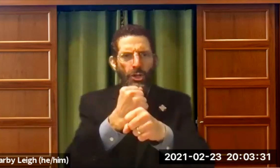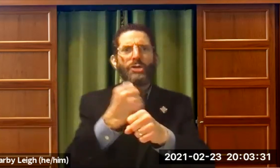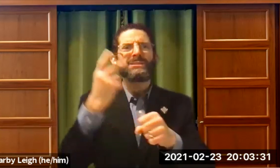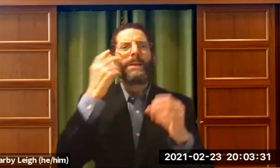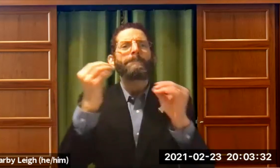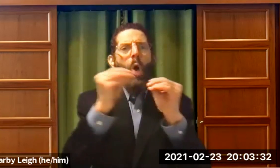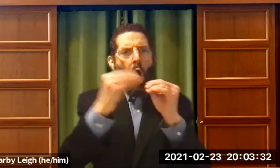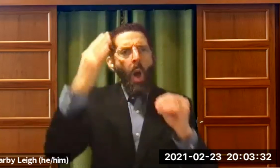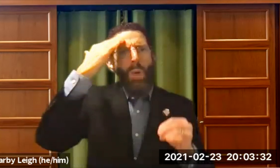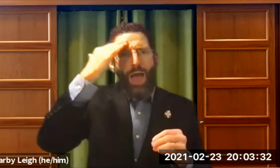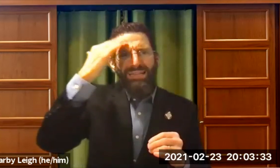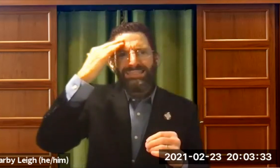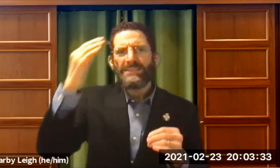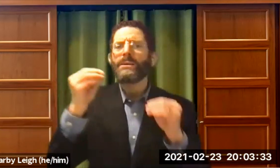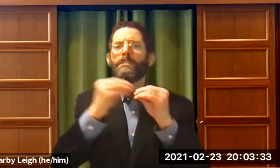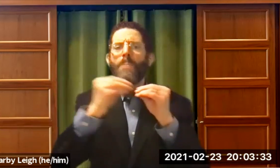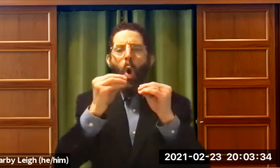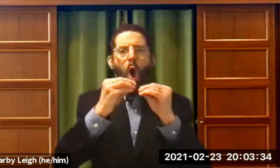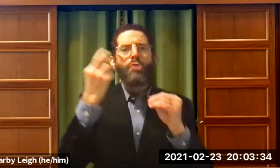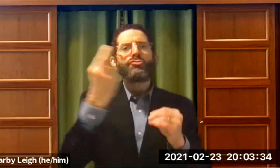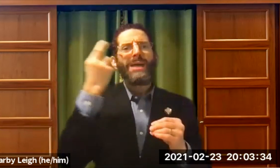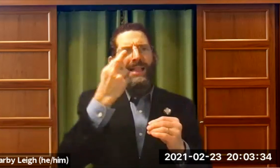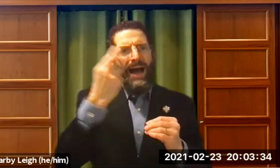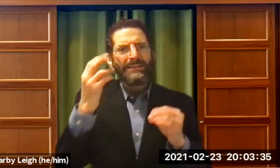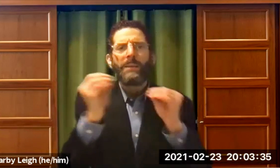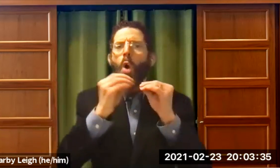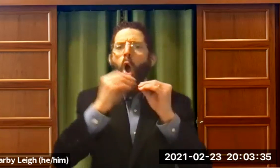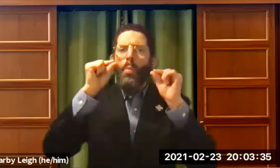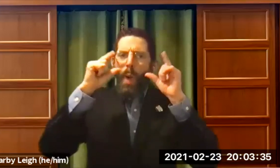So in 10 or 15 years, I think we'll see more and more awareness,